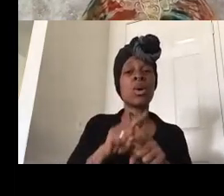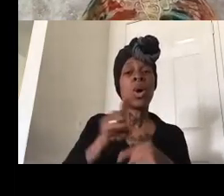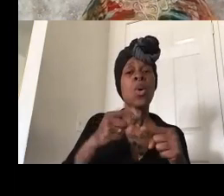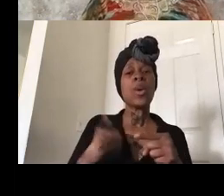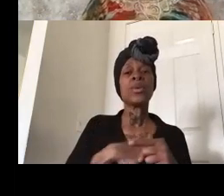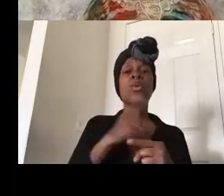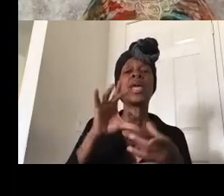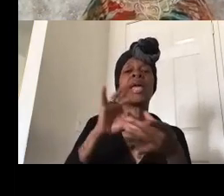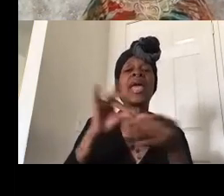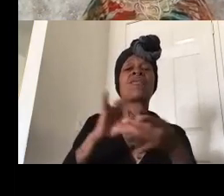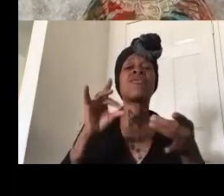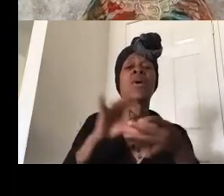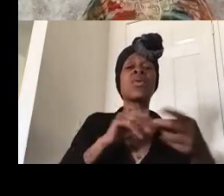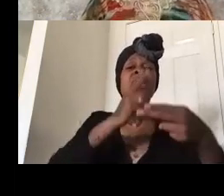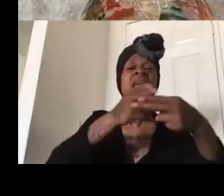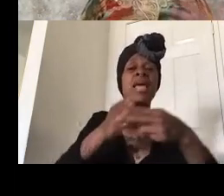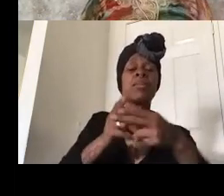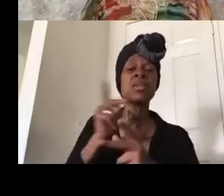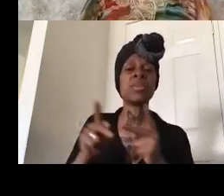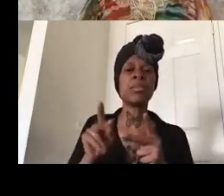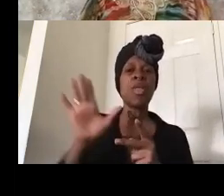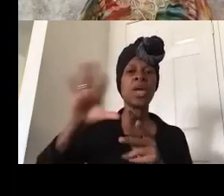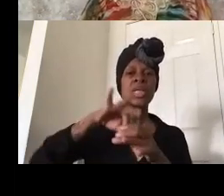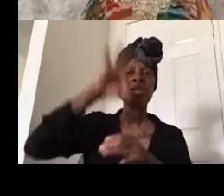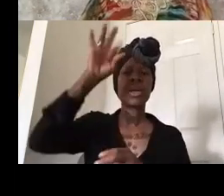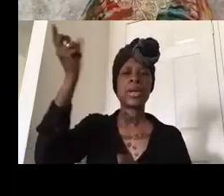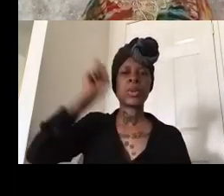spirits become present and some of them are in turmoil